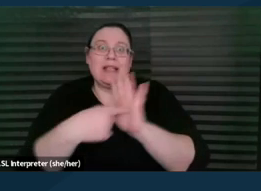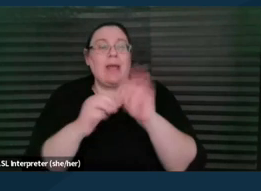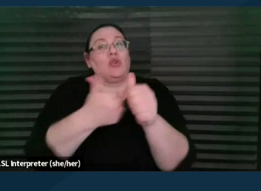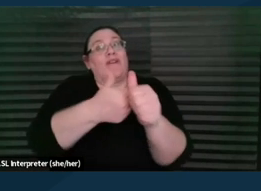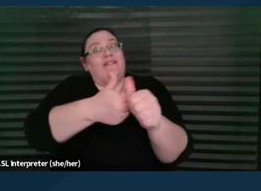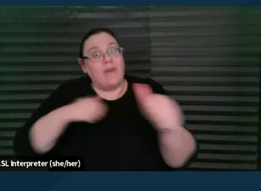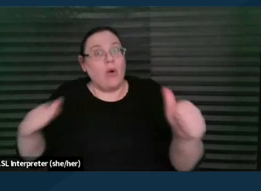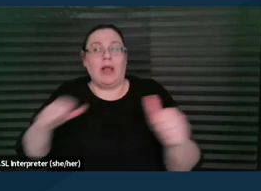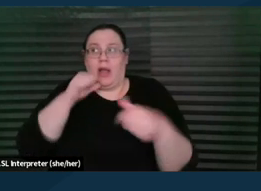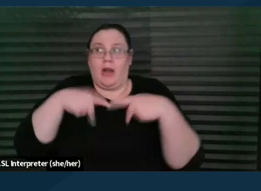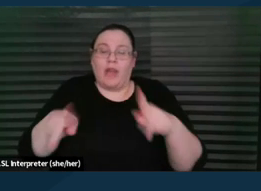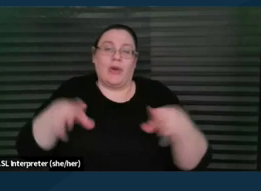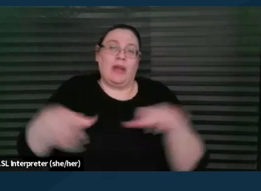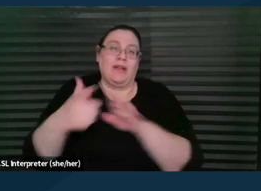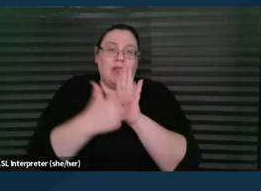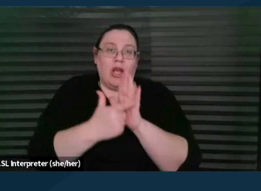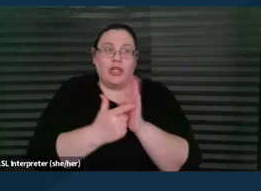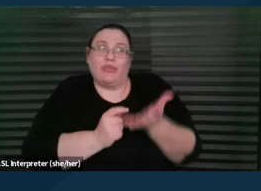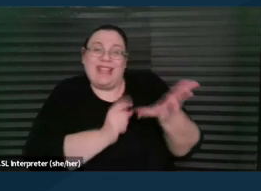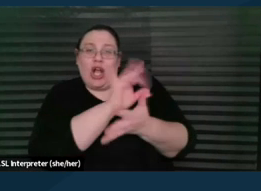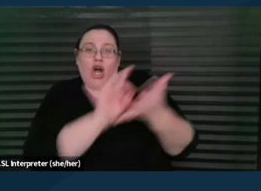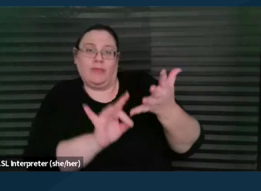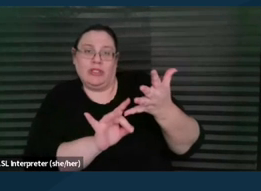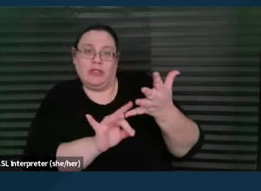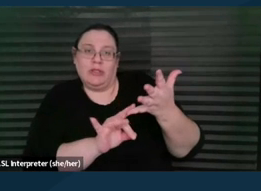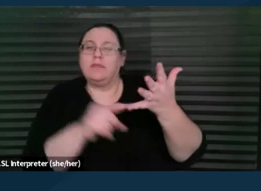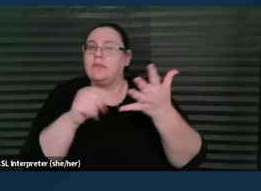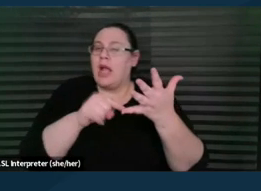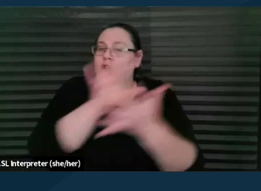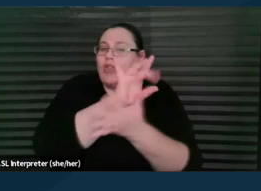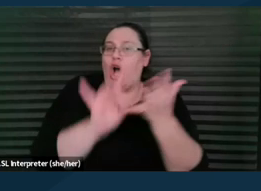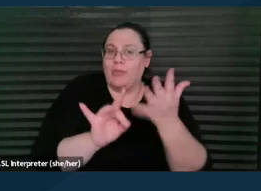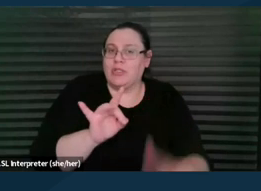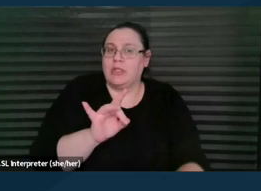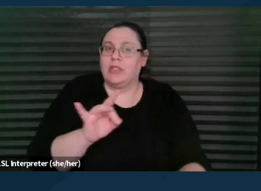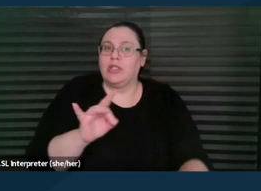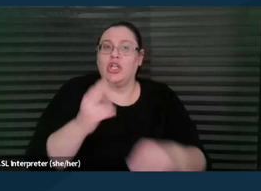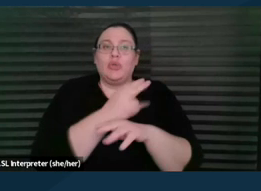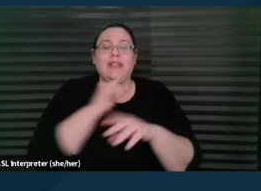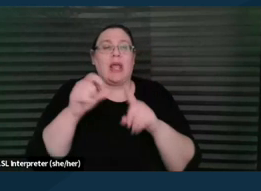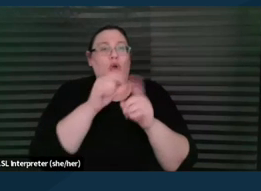It's presenting the options. I think the option one, the one that uses the word option is a really good way